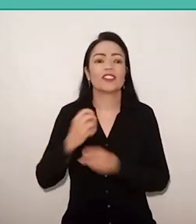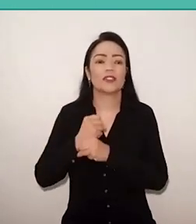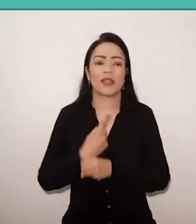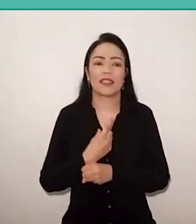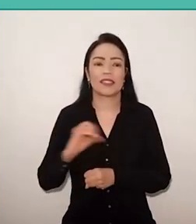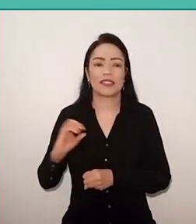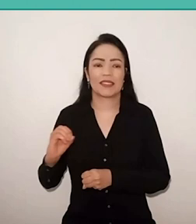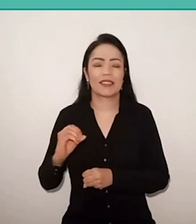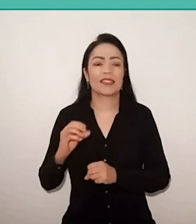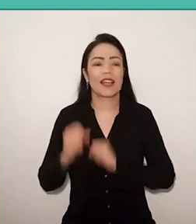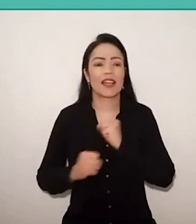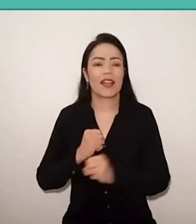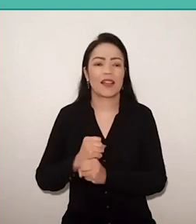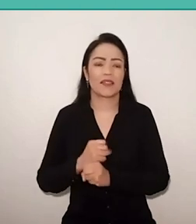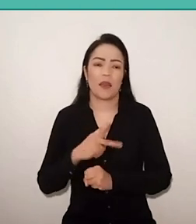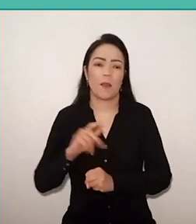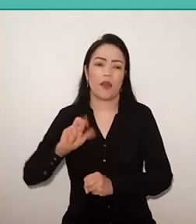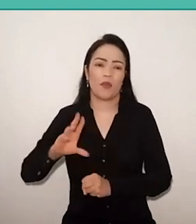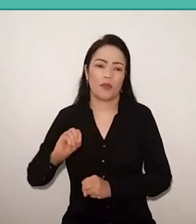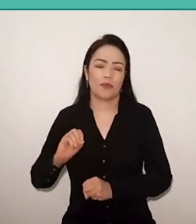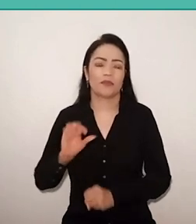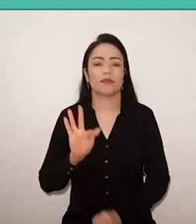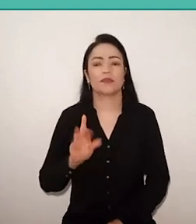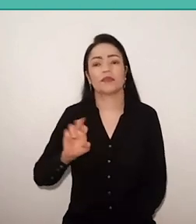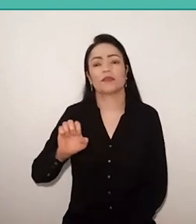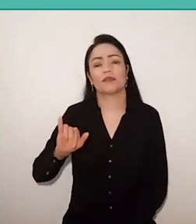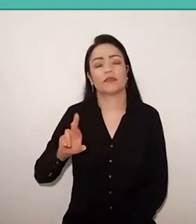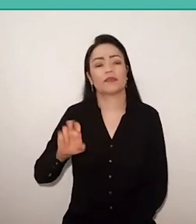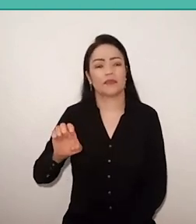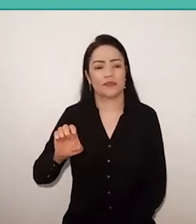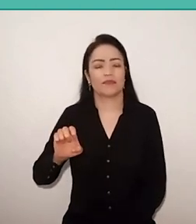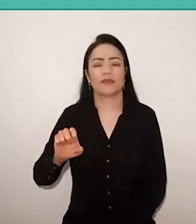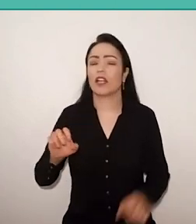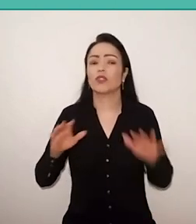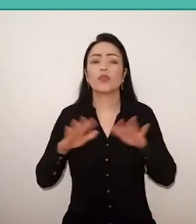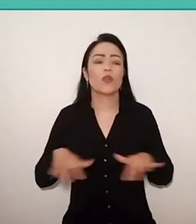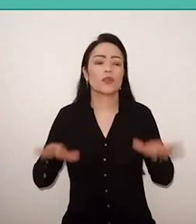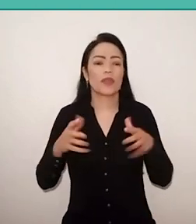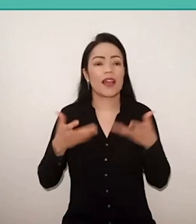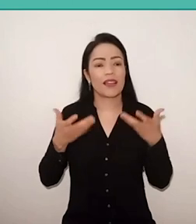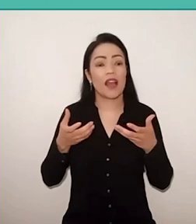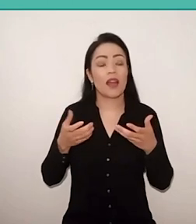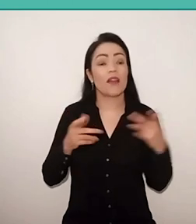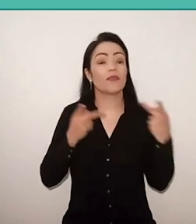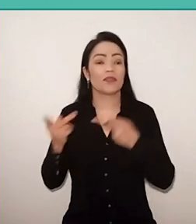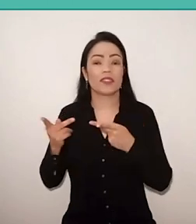So, the friars of the whole world are invited to appear in Paris, on September 16th and 17th,